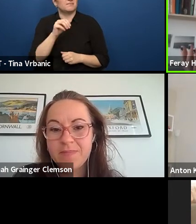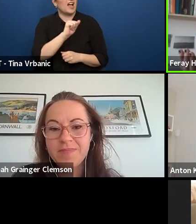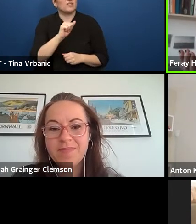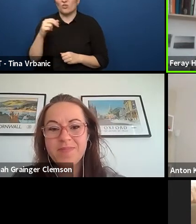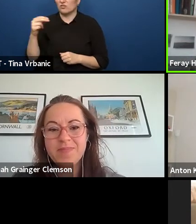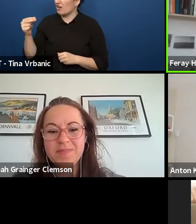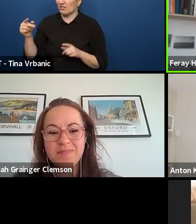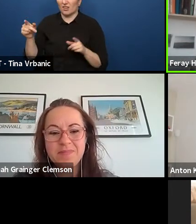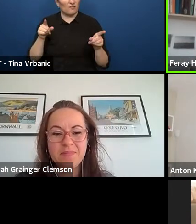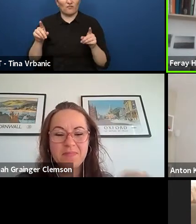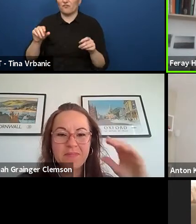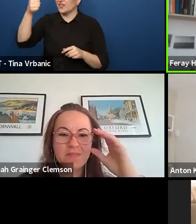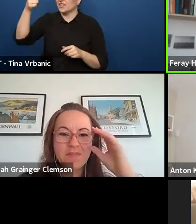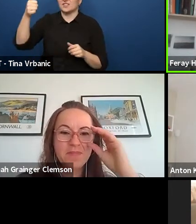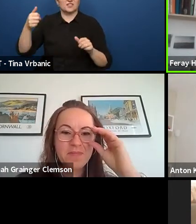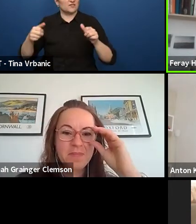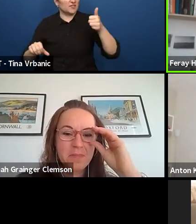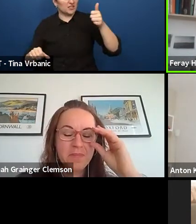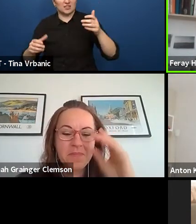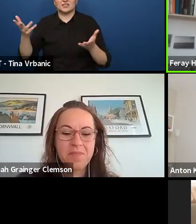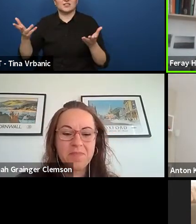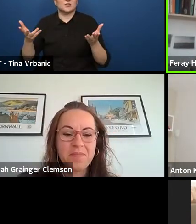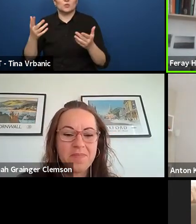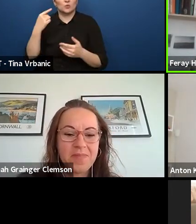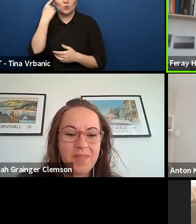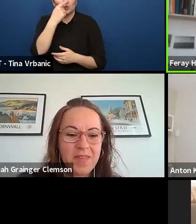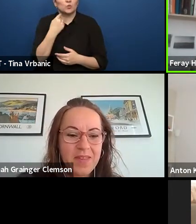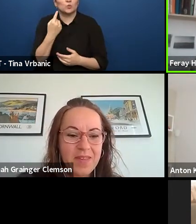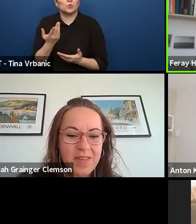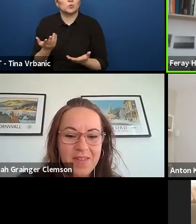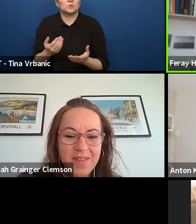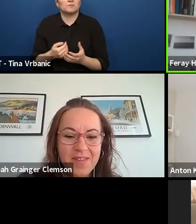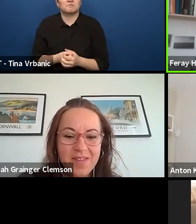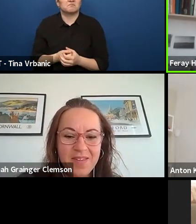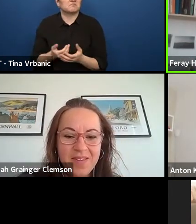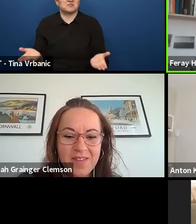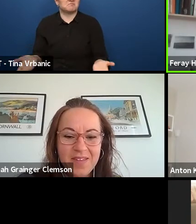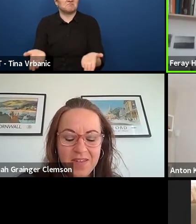who was first, just please go ahead answering.